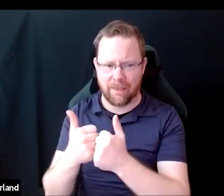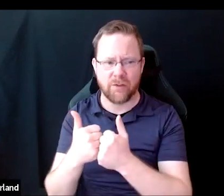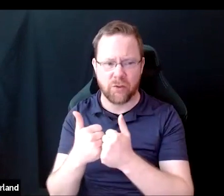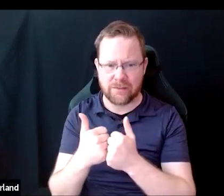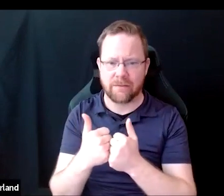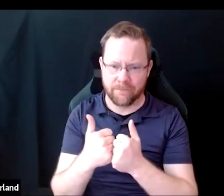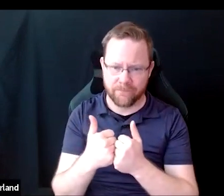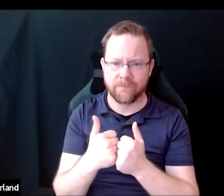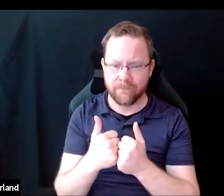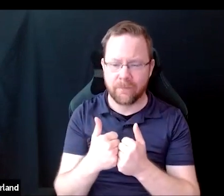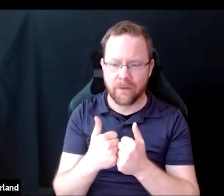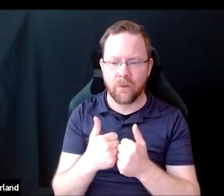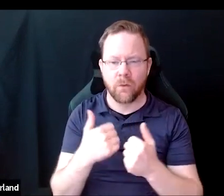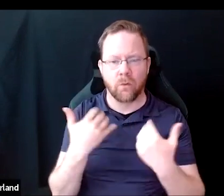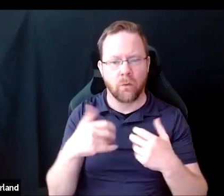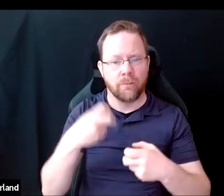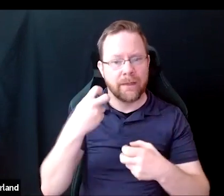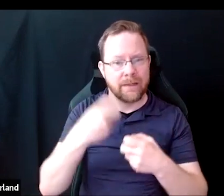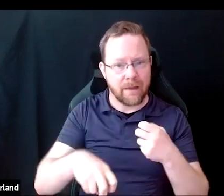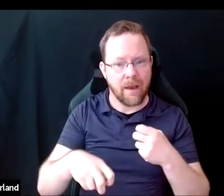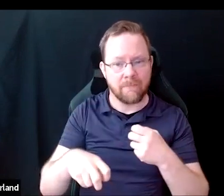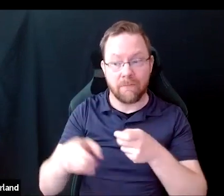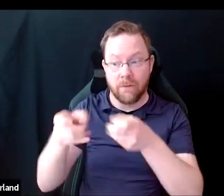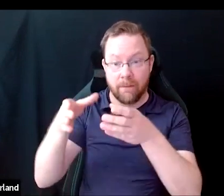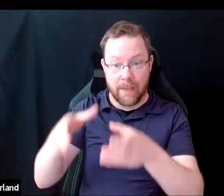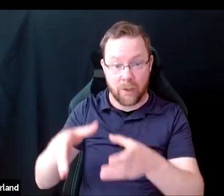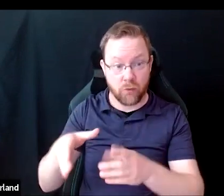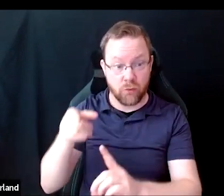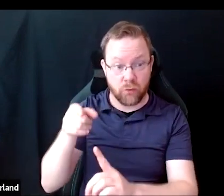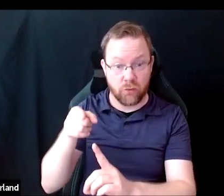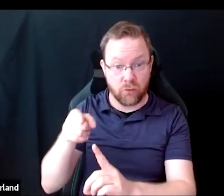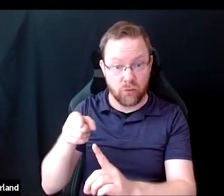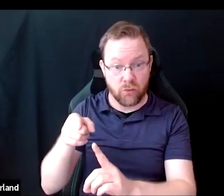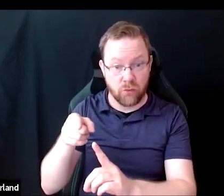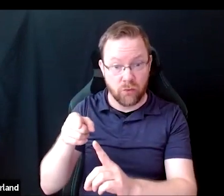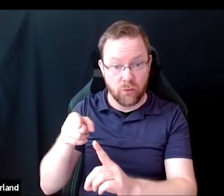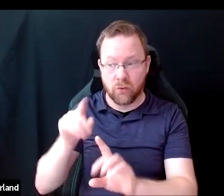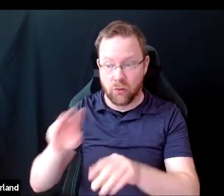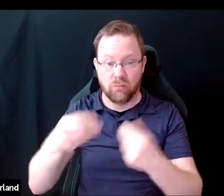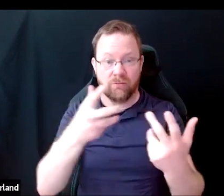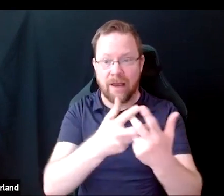for the PI managers in this lab to make the accommodation necessary